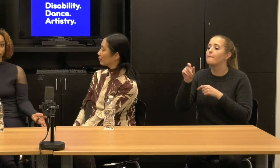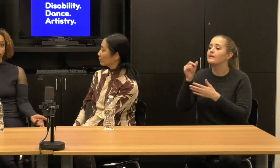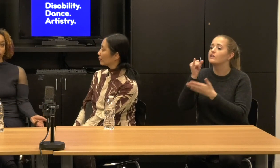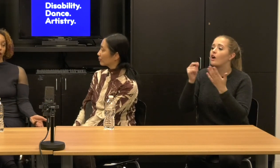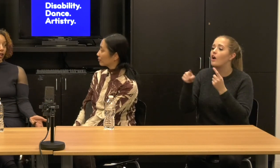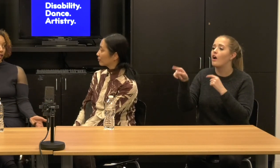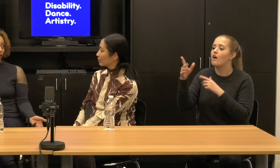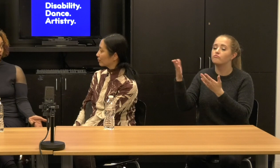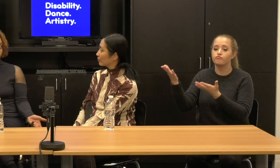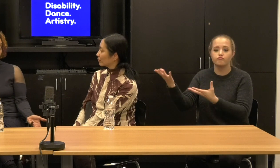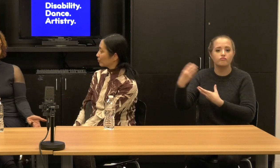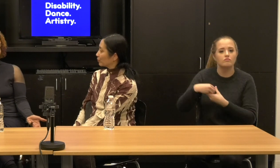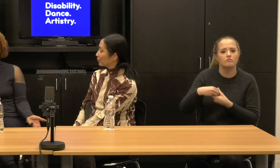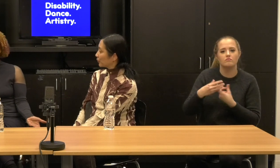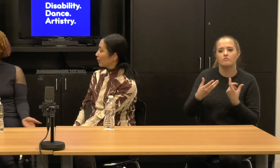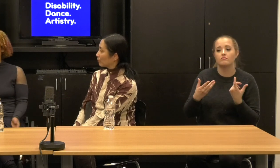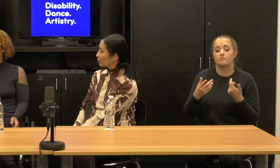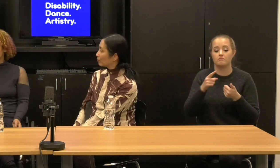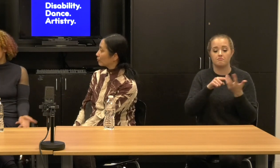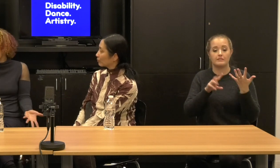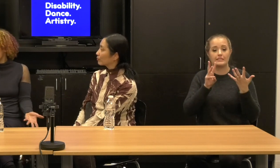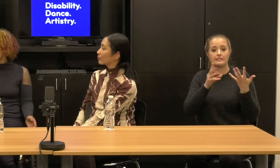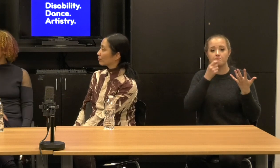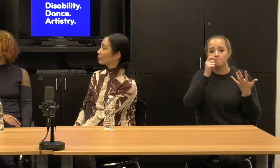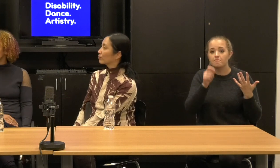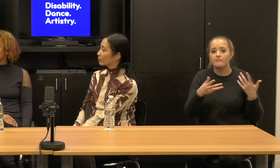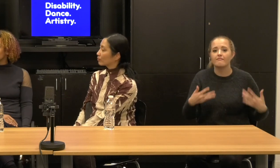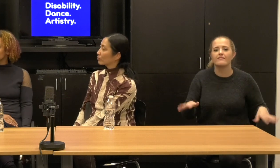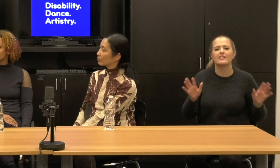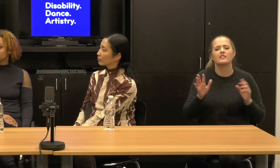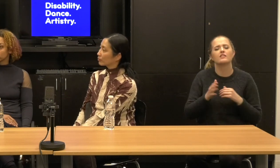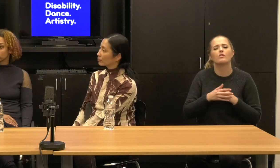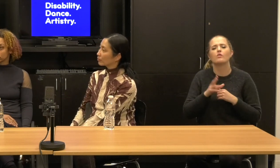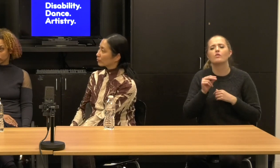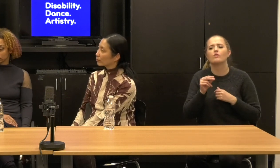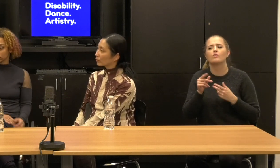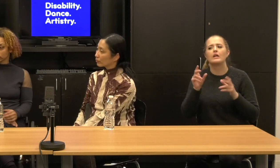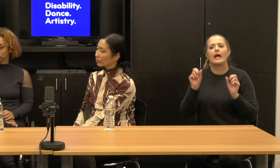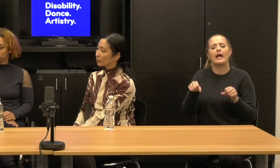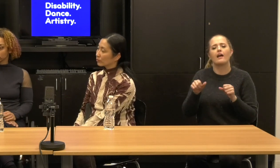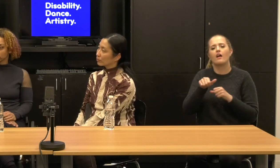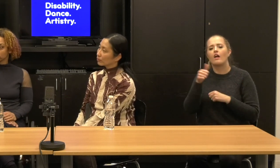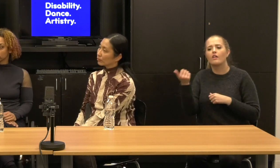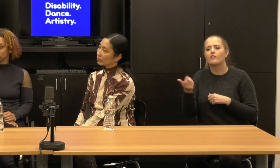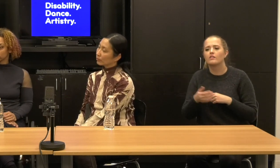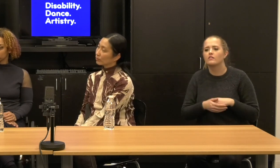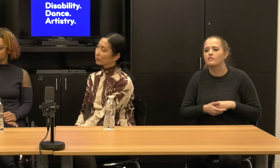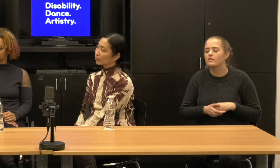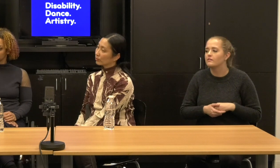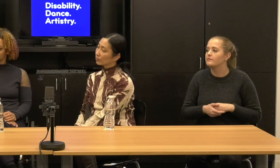This is not a canonical six. Kevin: question of follow up on that.